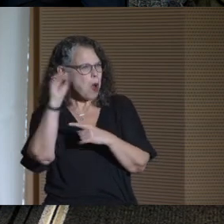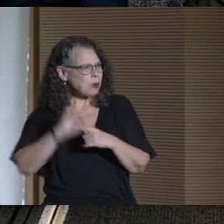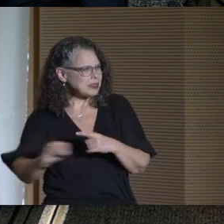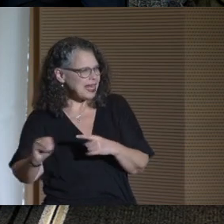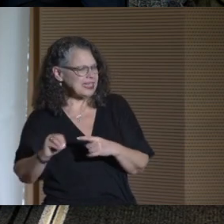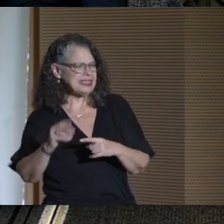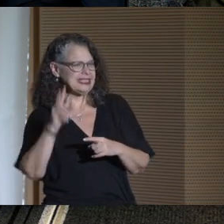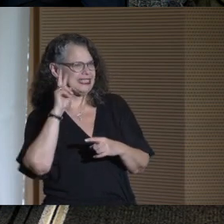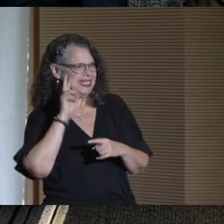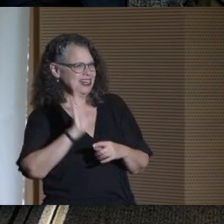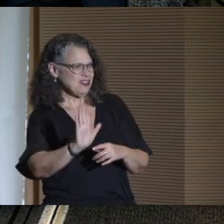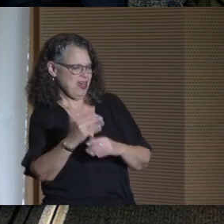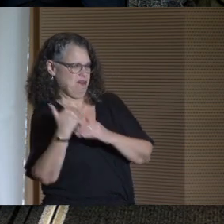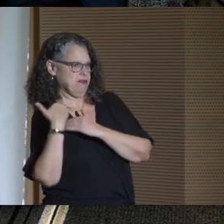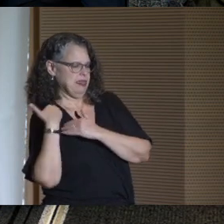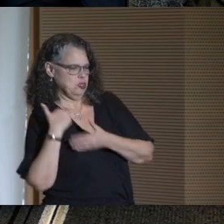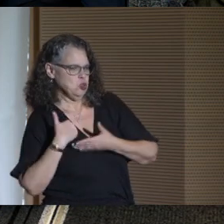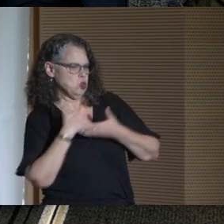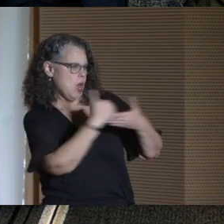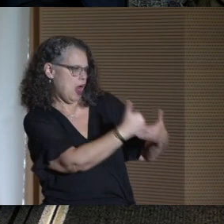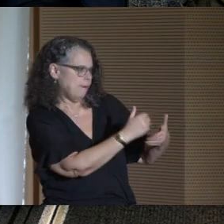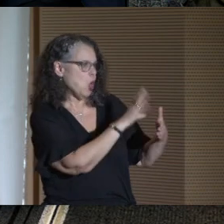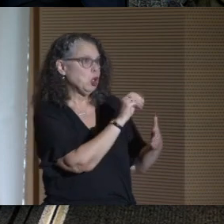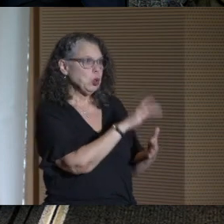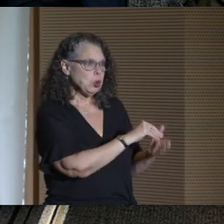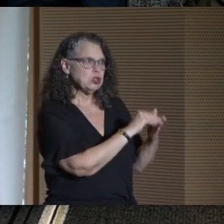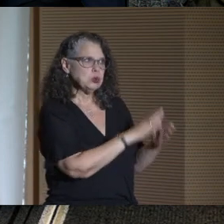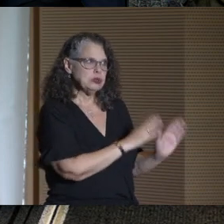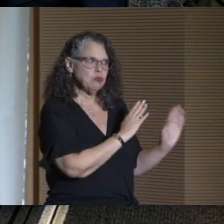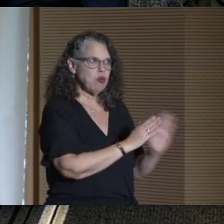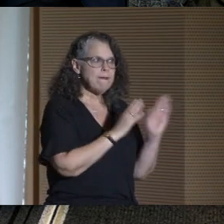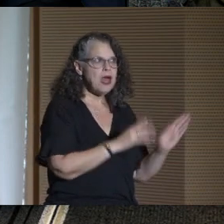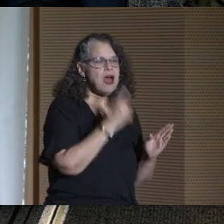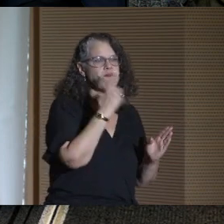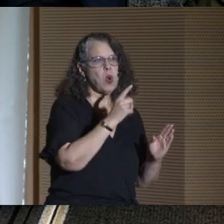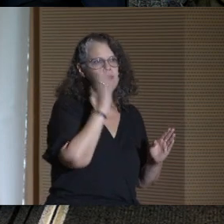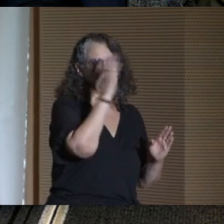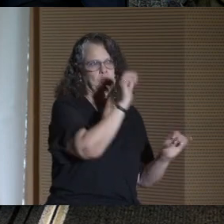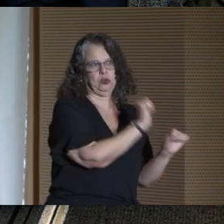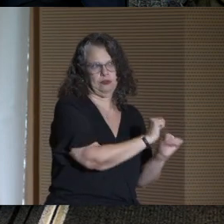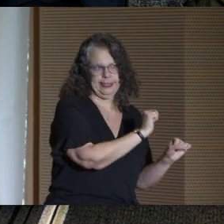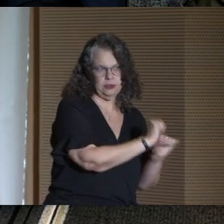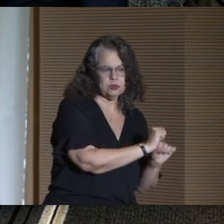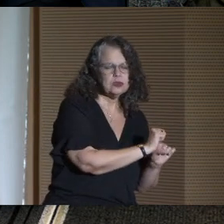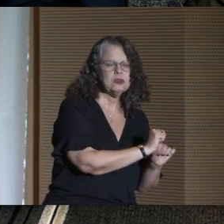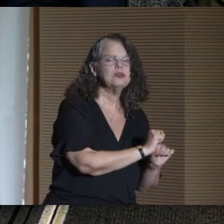see it as part of their responsibility to help CUNY students prepare for their future careers.